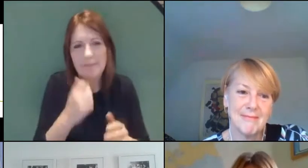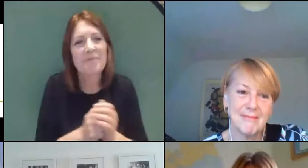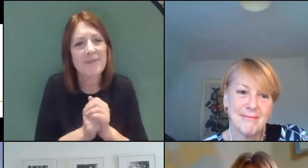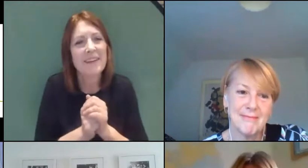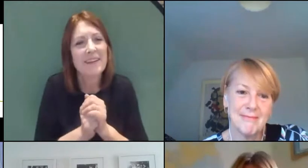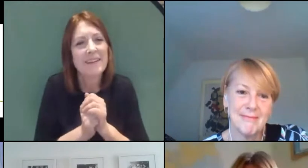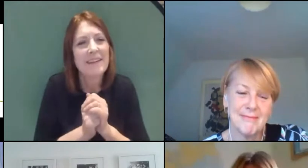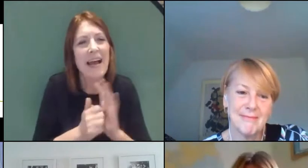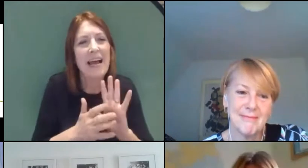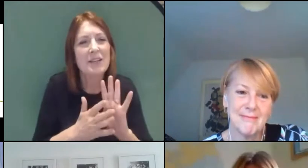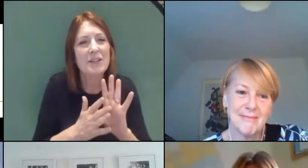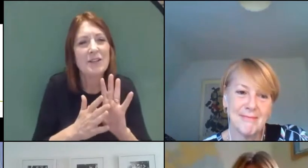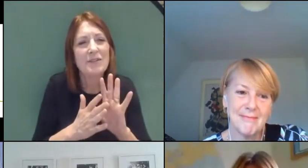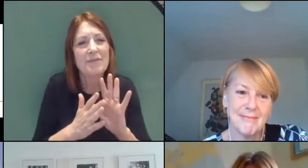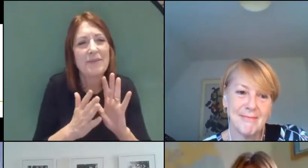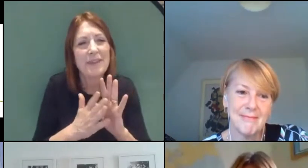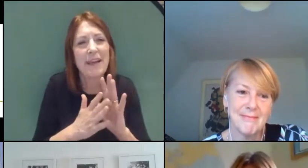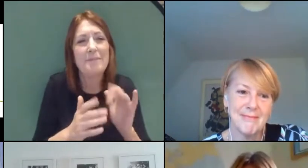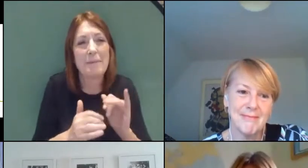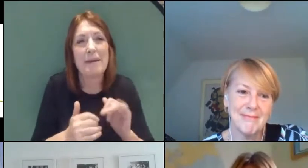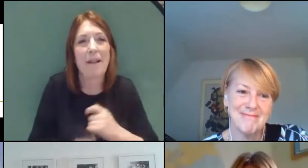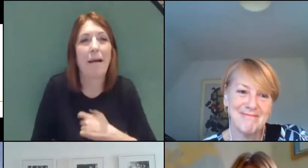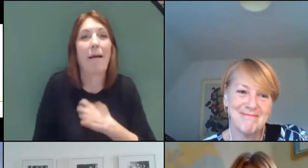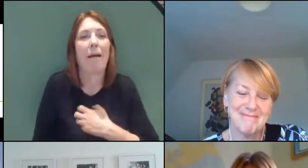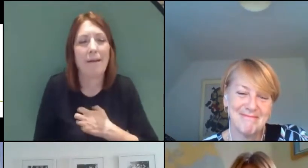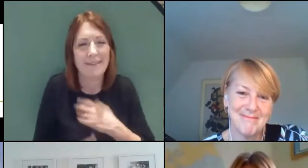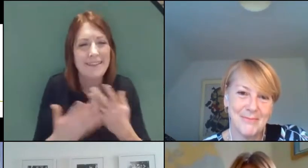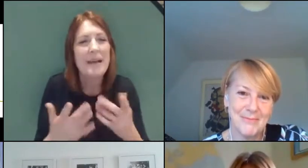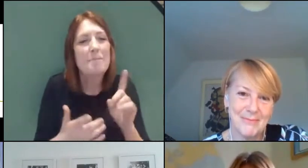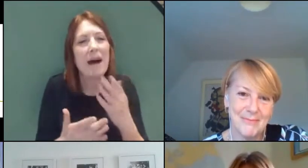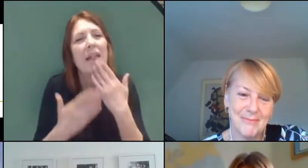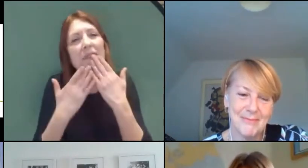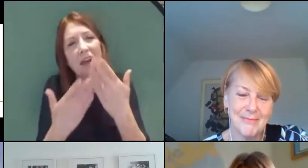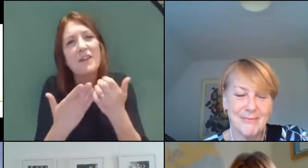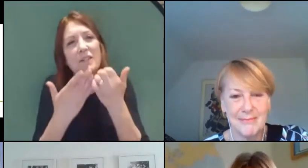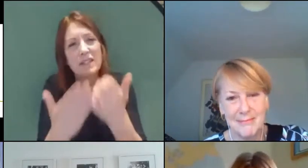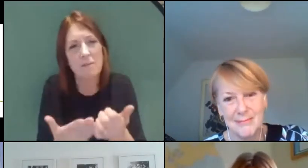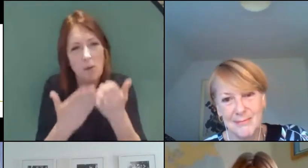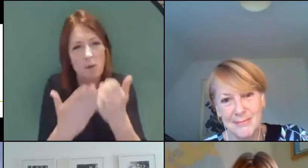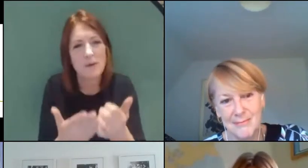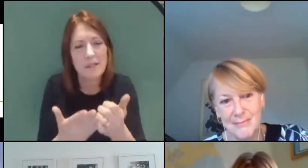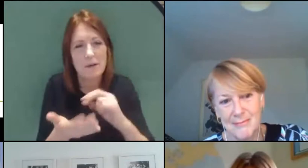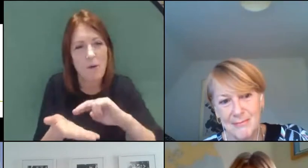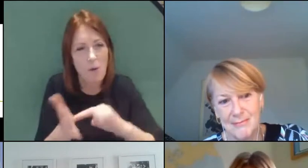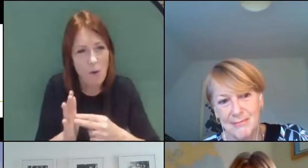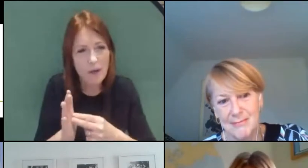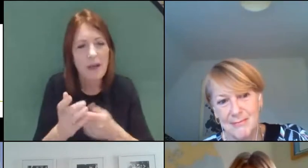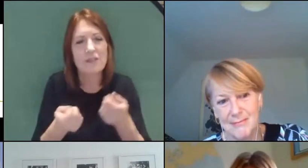probably resort to a gin and tonic - but for their support in organising and running the session.